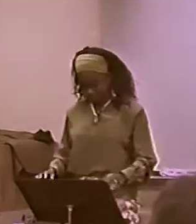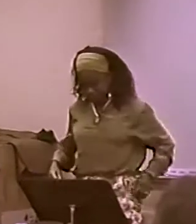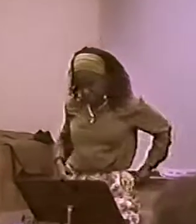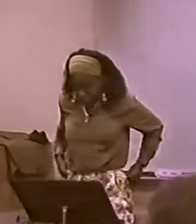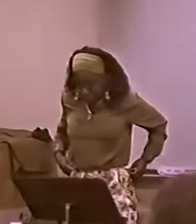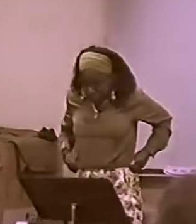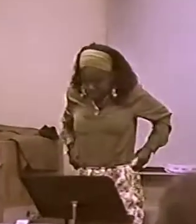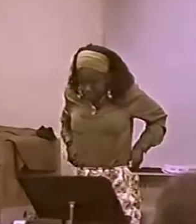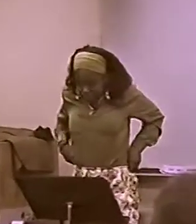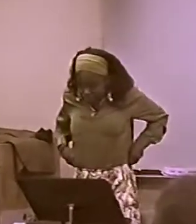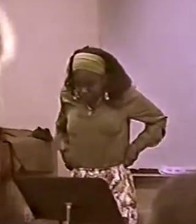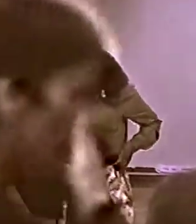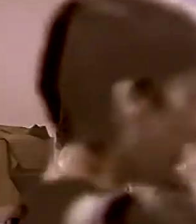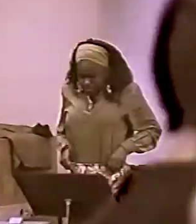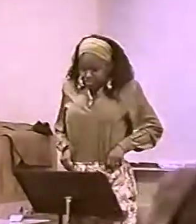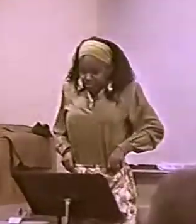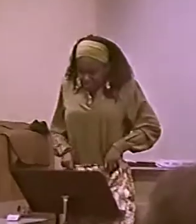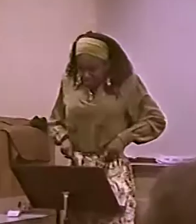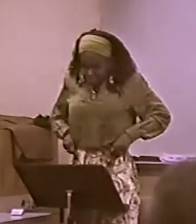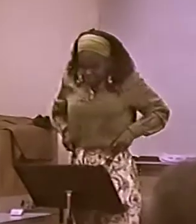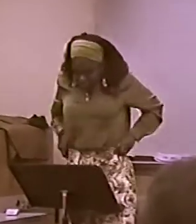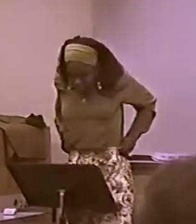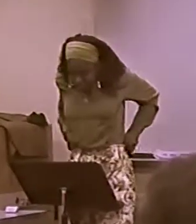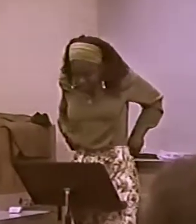WELL, IT HAS RULES. IT HAS STRUCTURES, RIGHT?